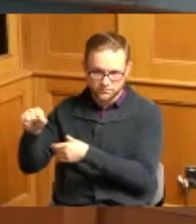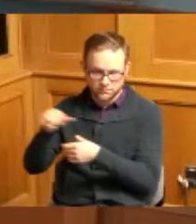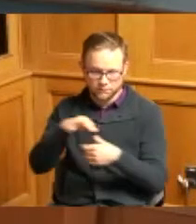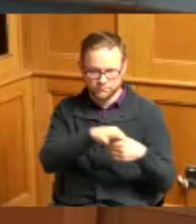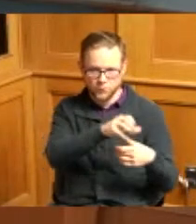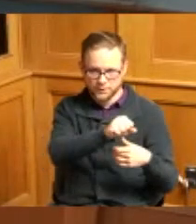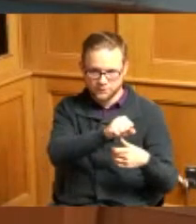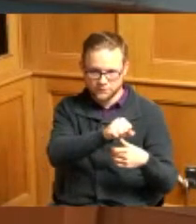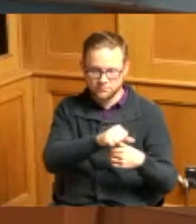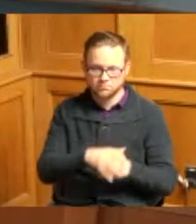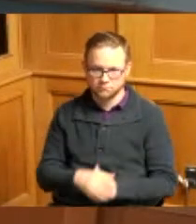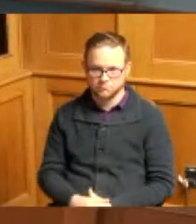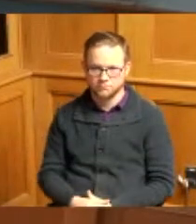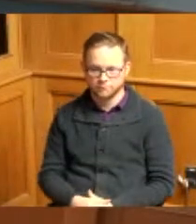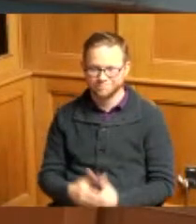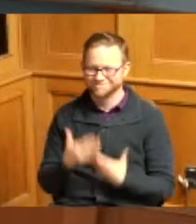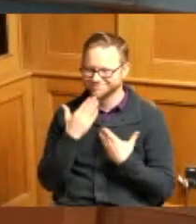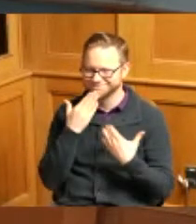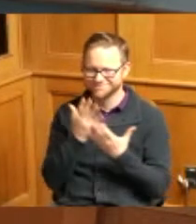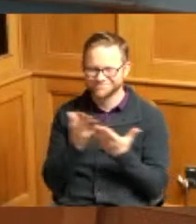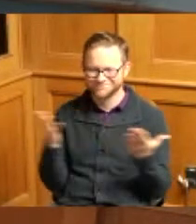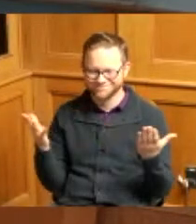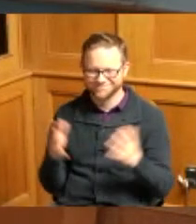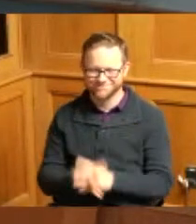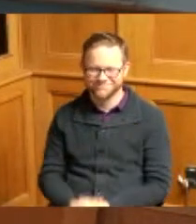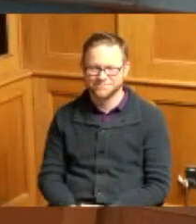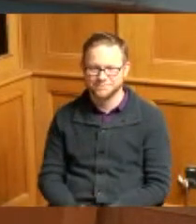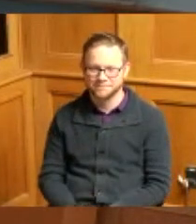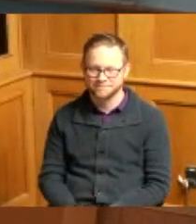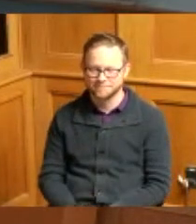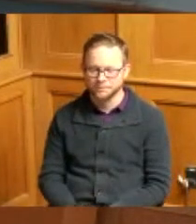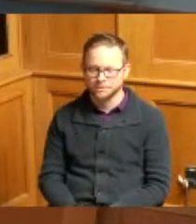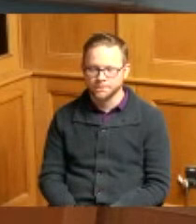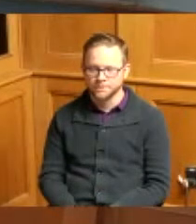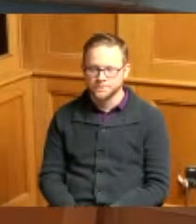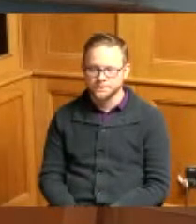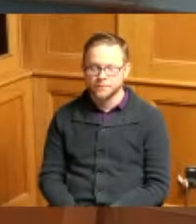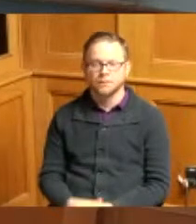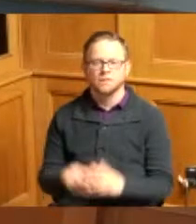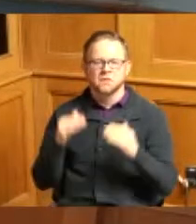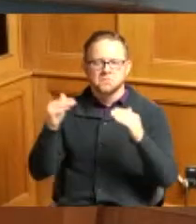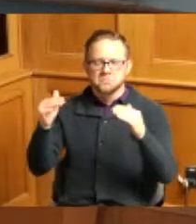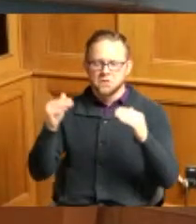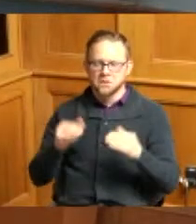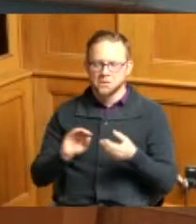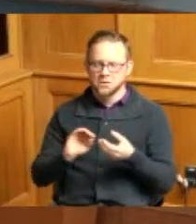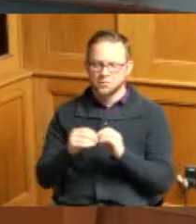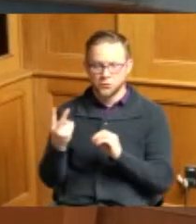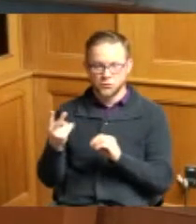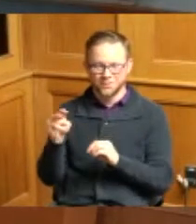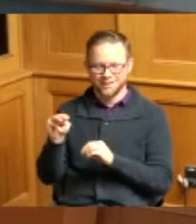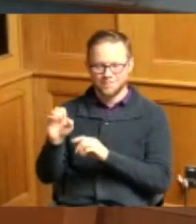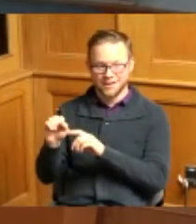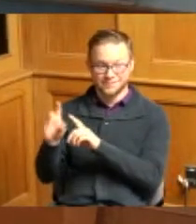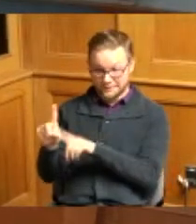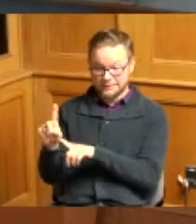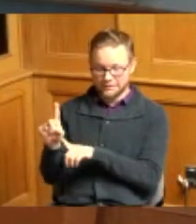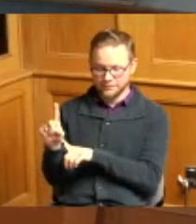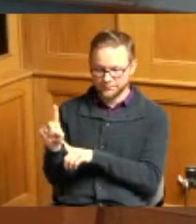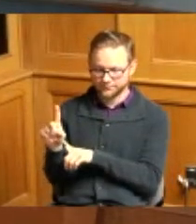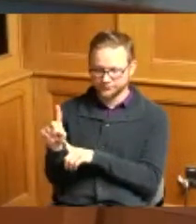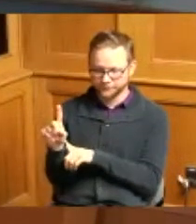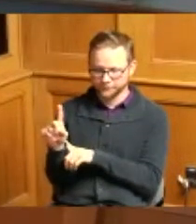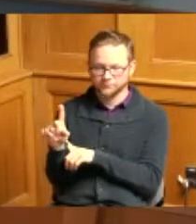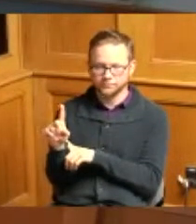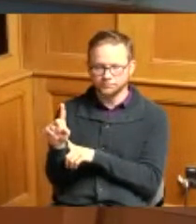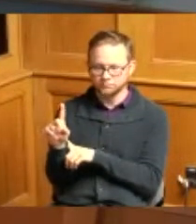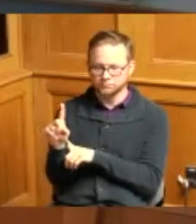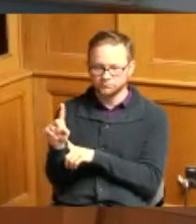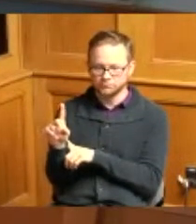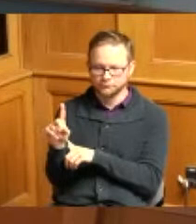Driehaus yes thank you so much thank you thank you so let's go to item two MSD